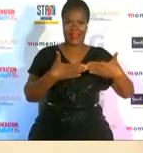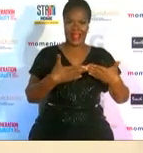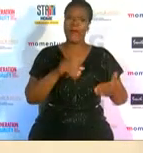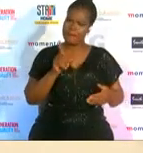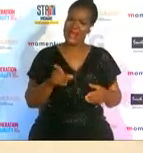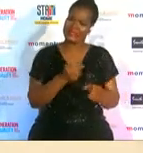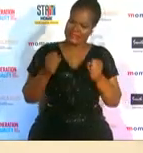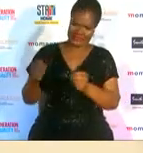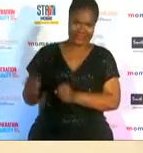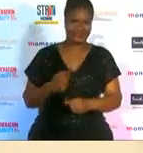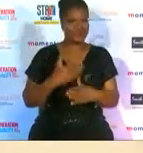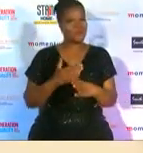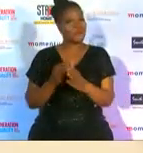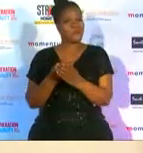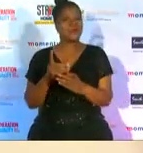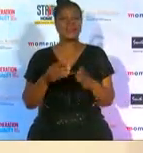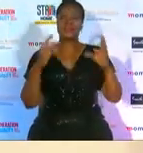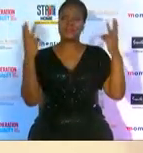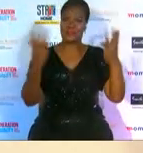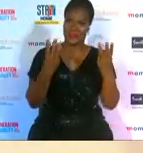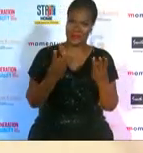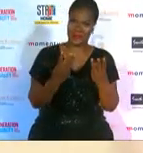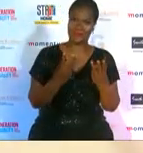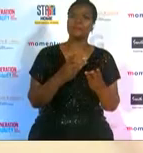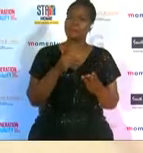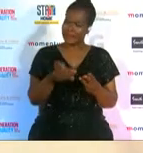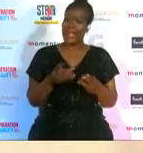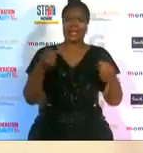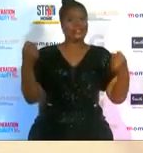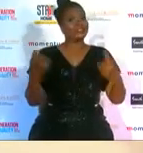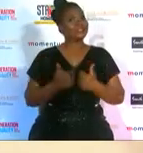really a bit challenging mainly because you're coming to sports which has its own terminology